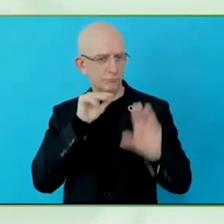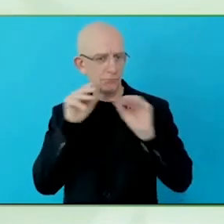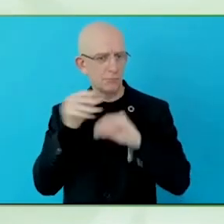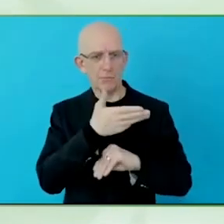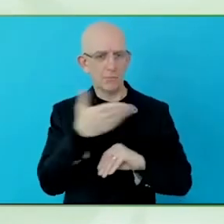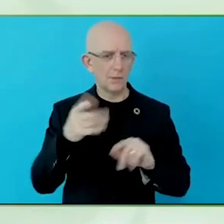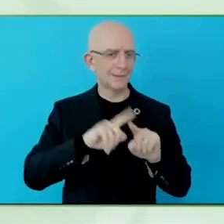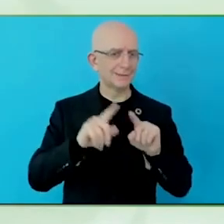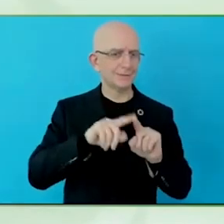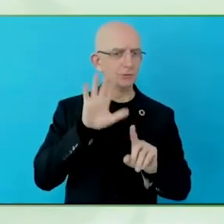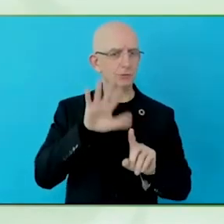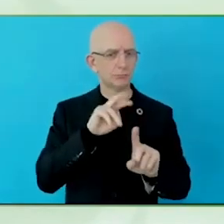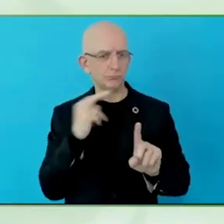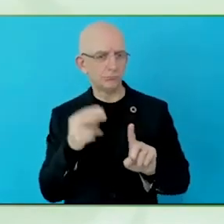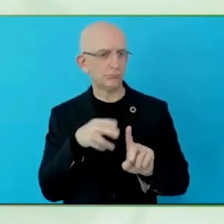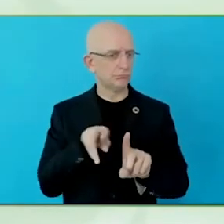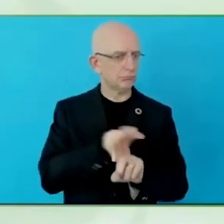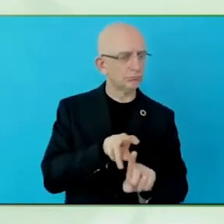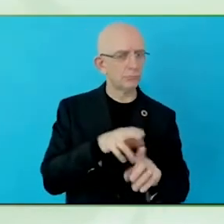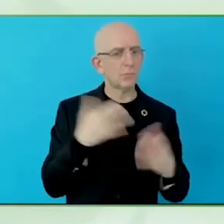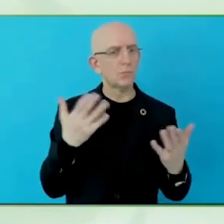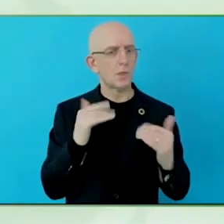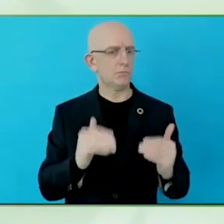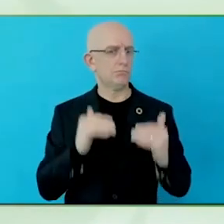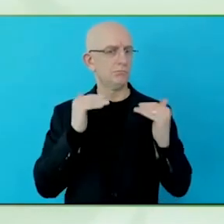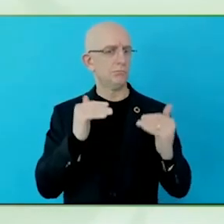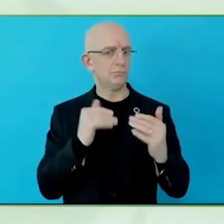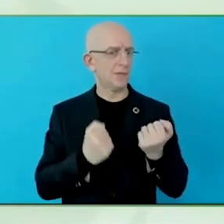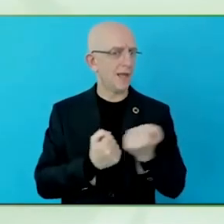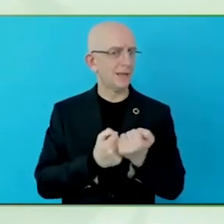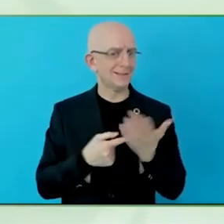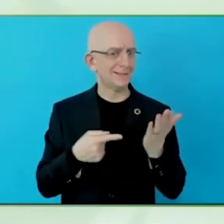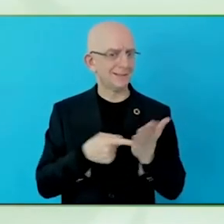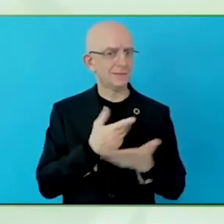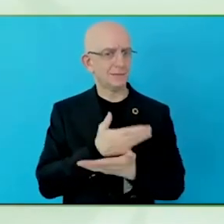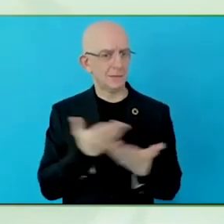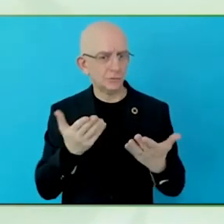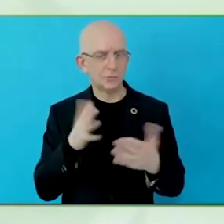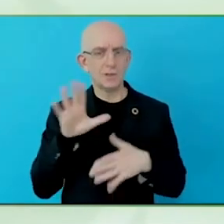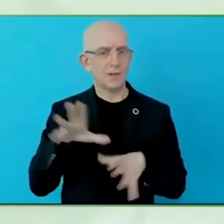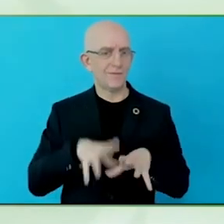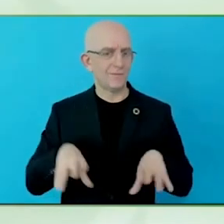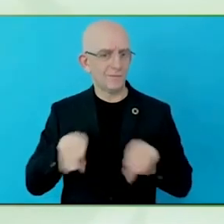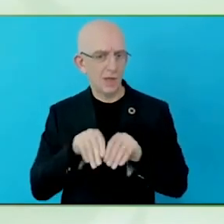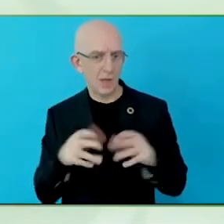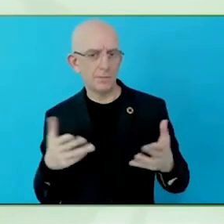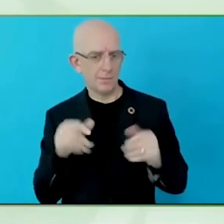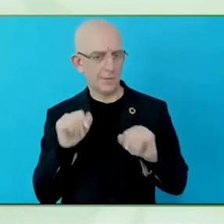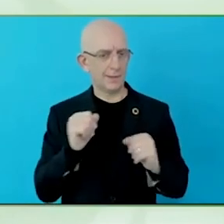planning, design of the program, until the local field of practice,